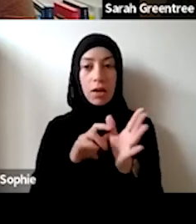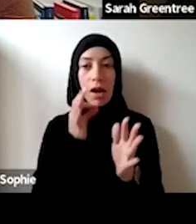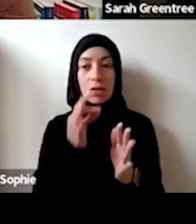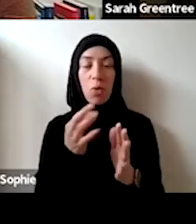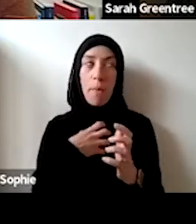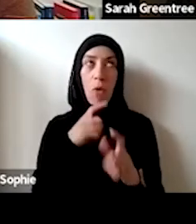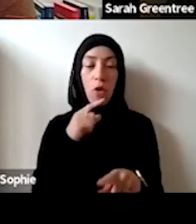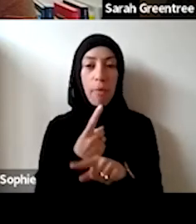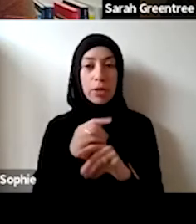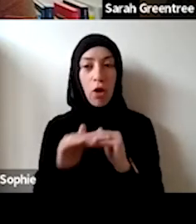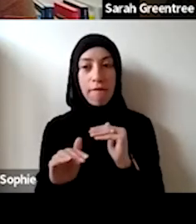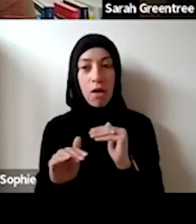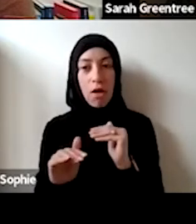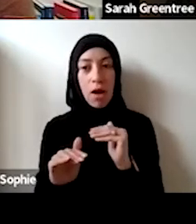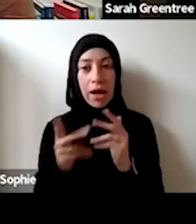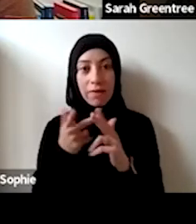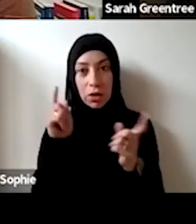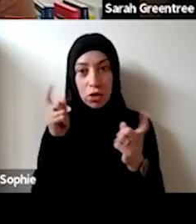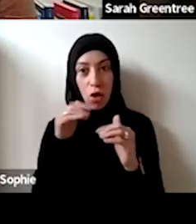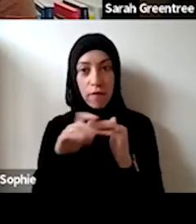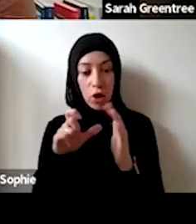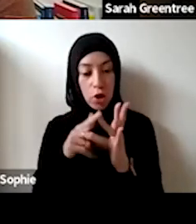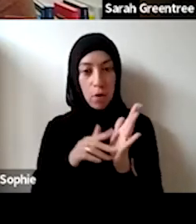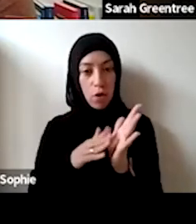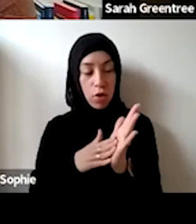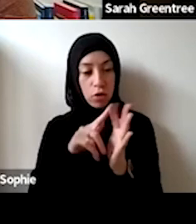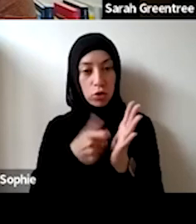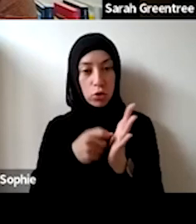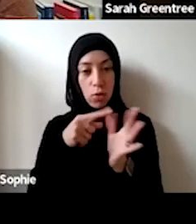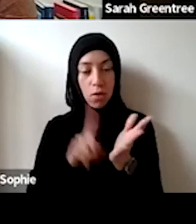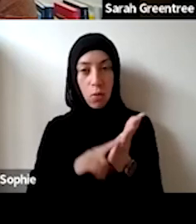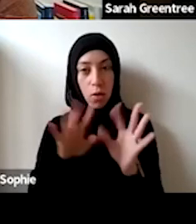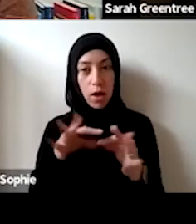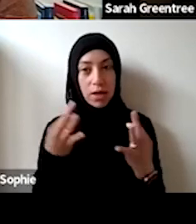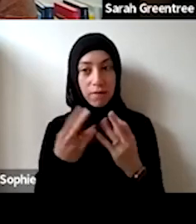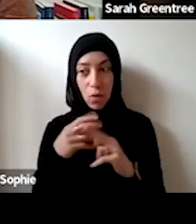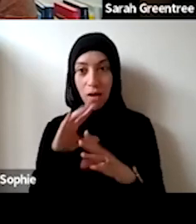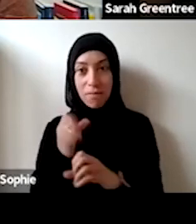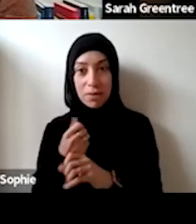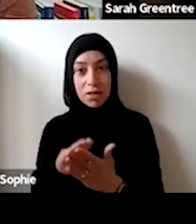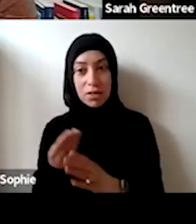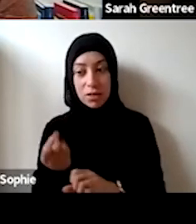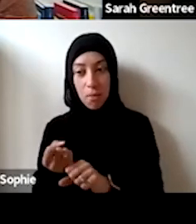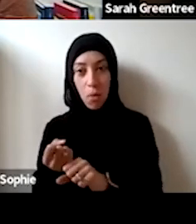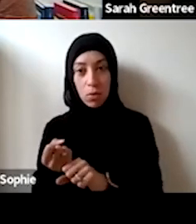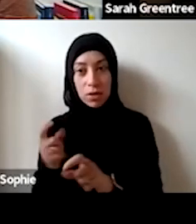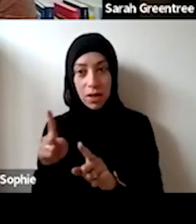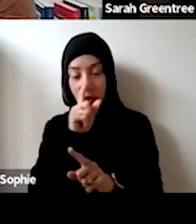Alan has asked a question which is really just more of a comment really about the concern about commercial organizations are eligible to apply for government support. has asked a question which is really a comment about the concern of organisations were eligible to apply